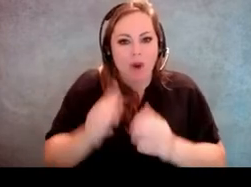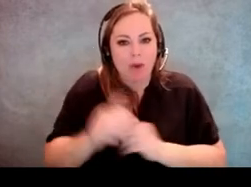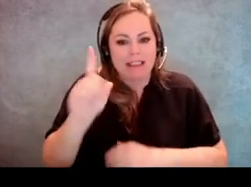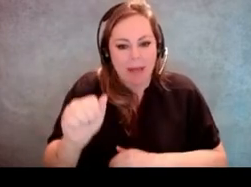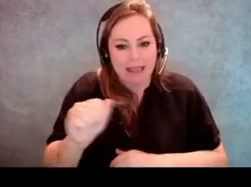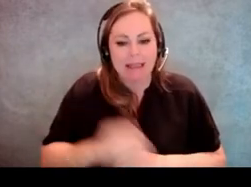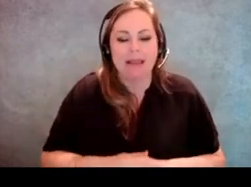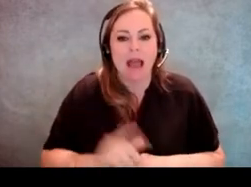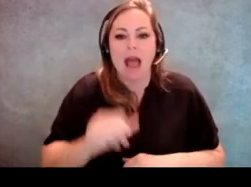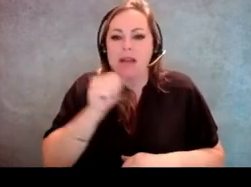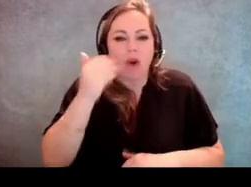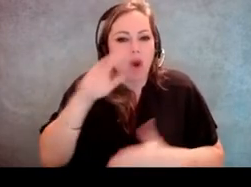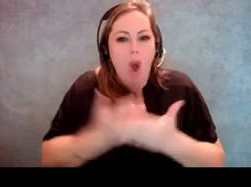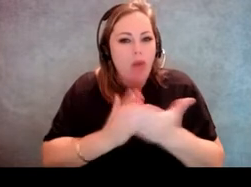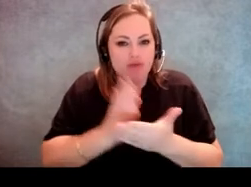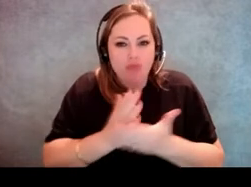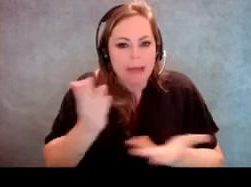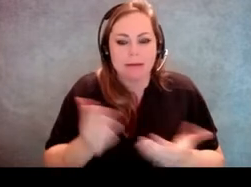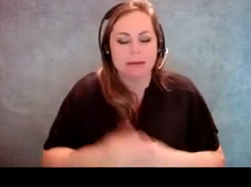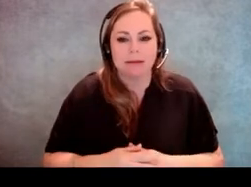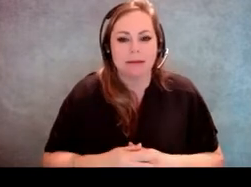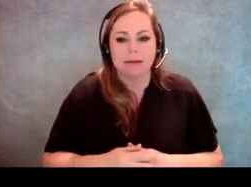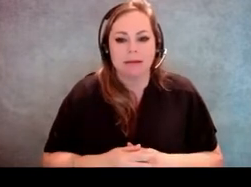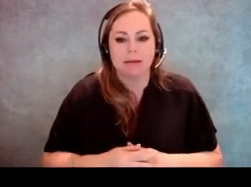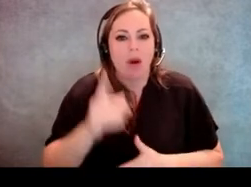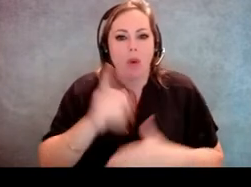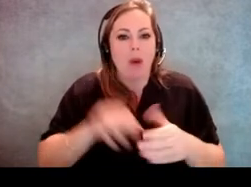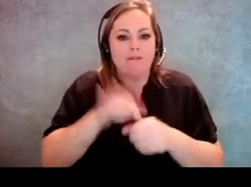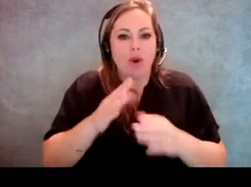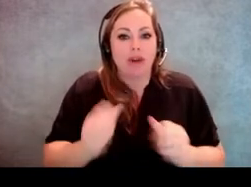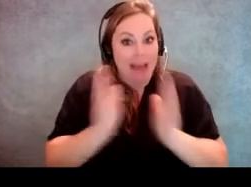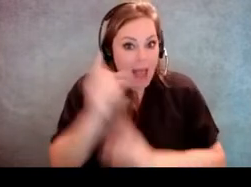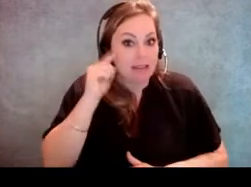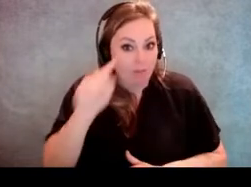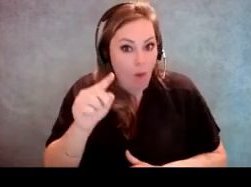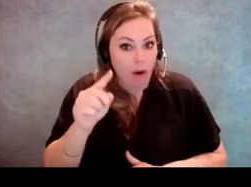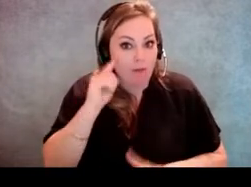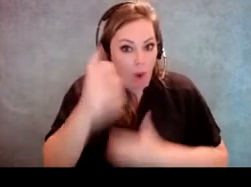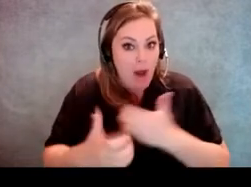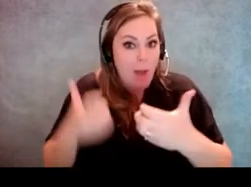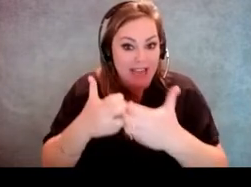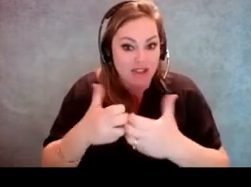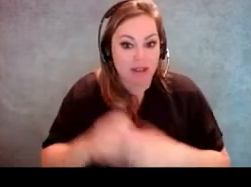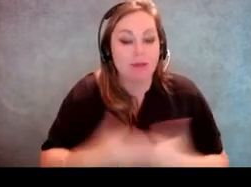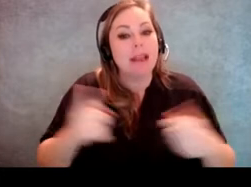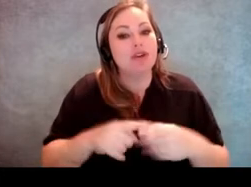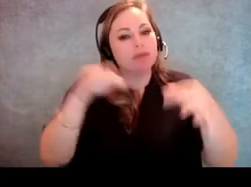or know all the rights of what voters can ask for for accommodations. And so we're here to discuss that.